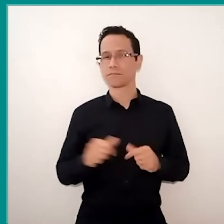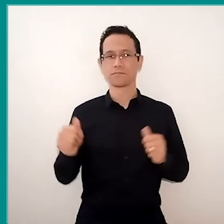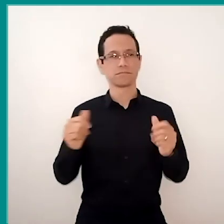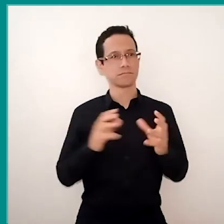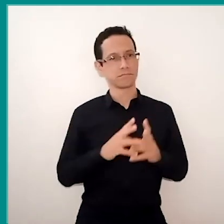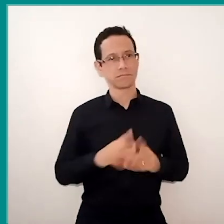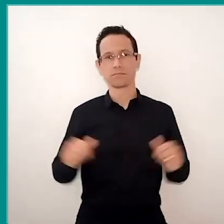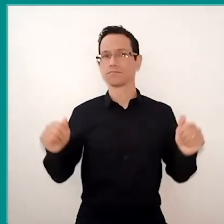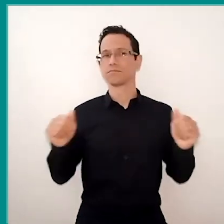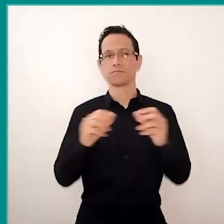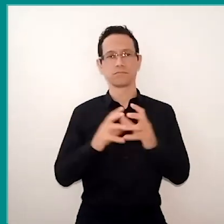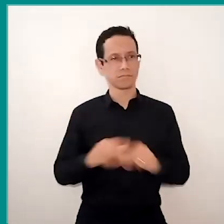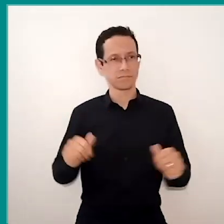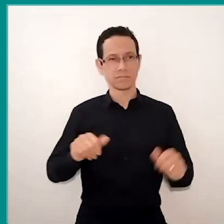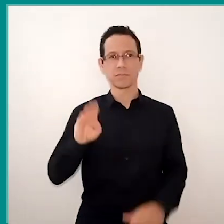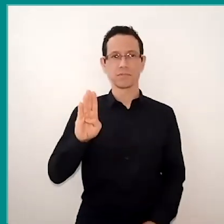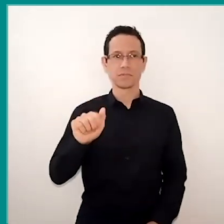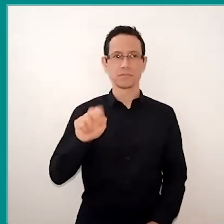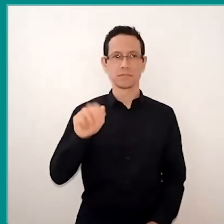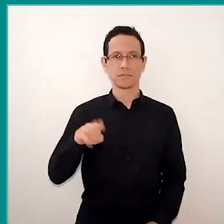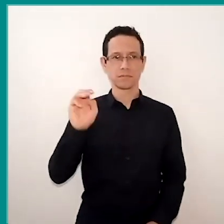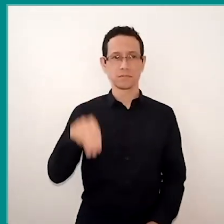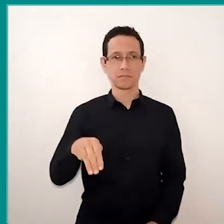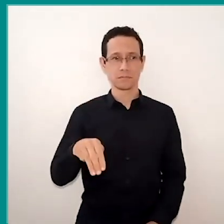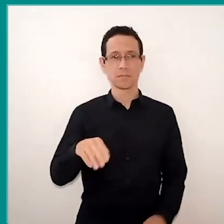As Bauman would say, in this liquid identity and in this liquid culture,